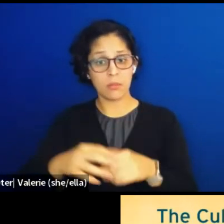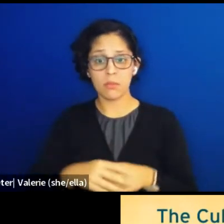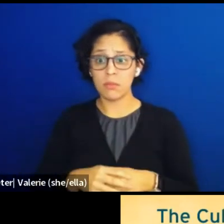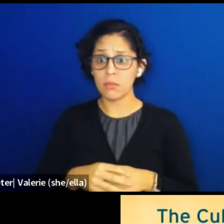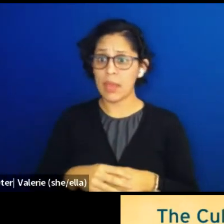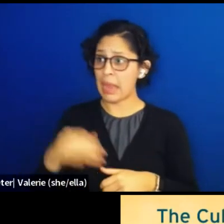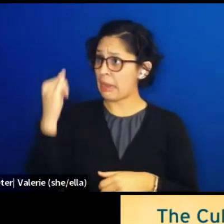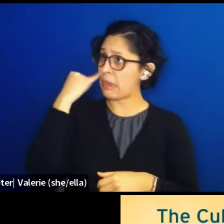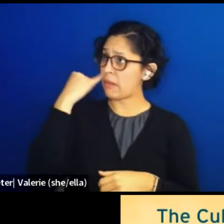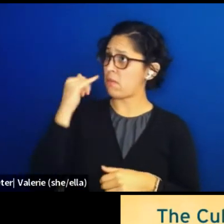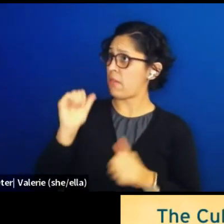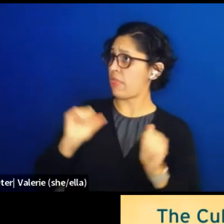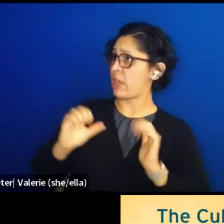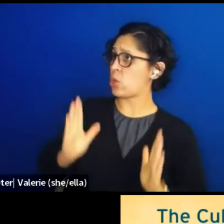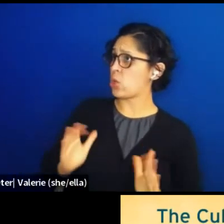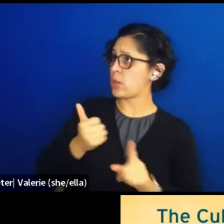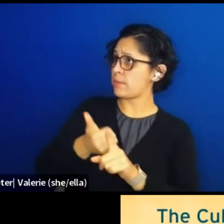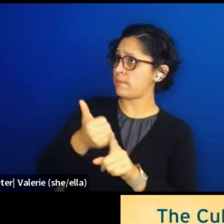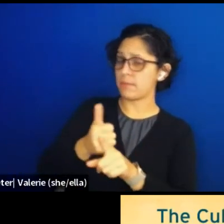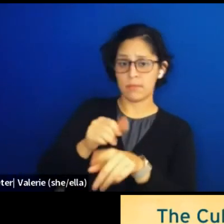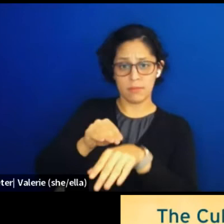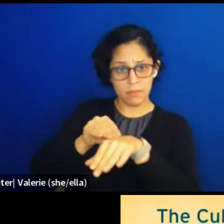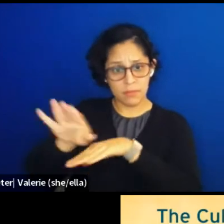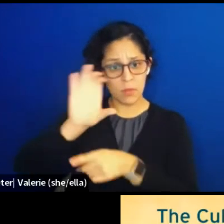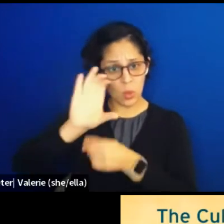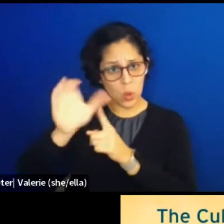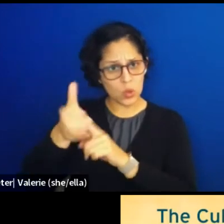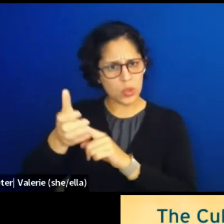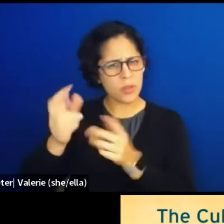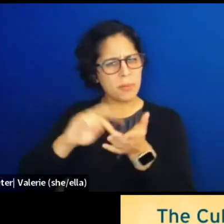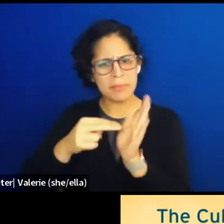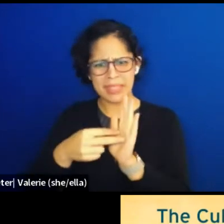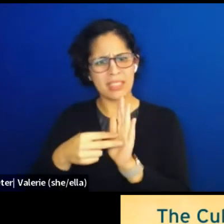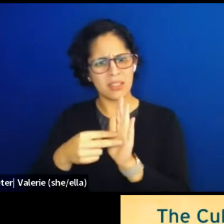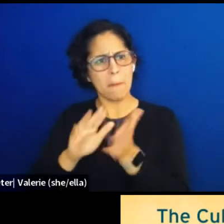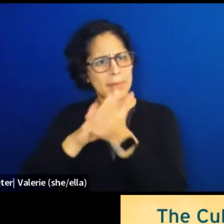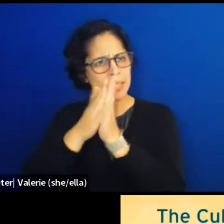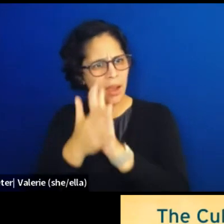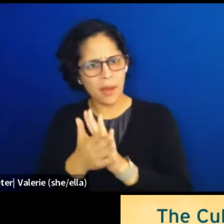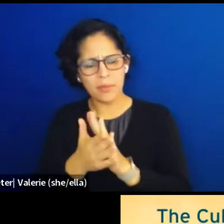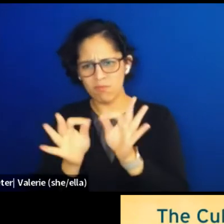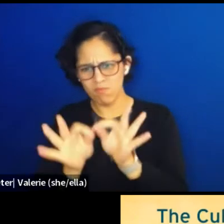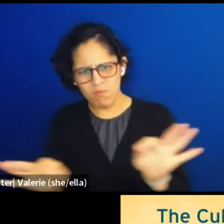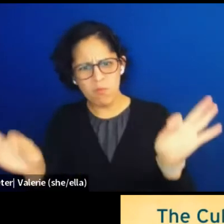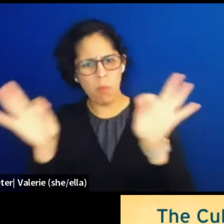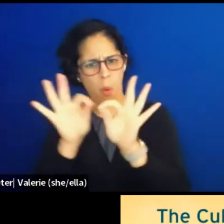What then becomes necessary? We're only gonna begin to ask these questions today,